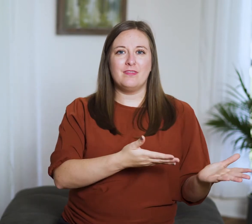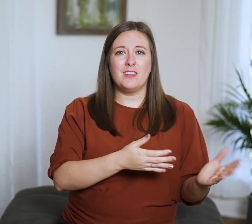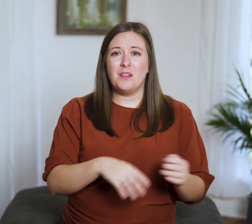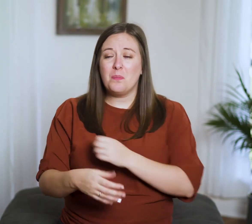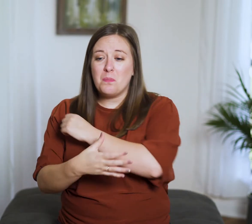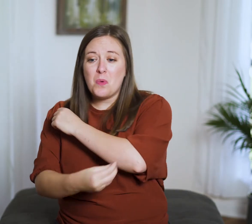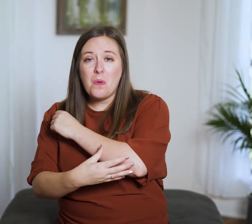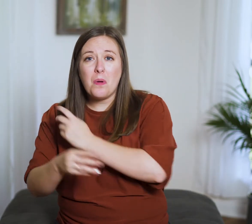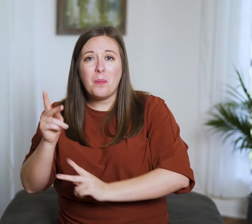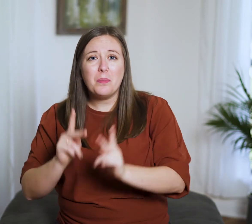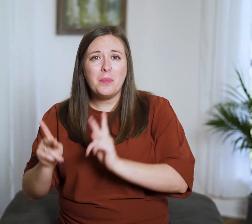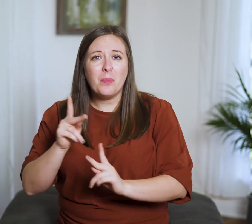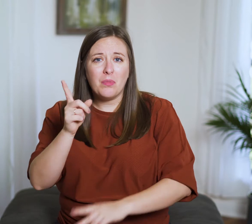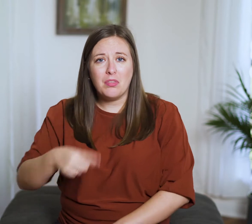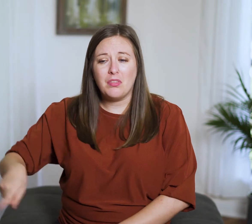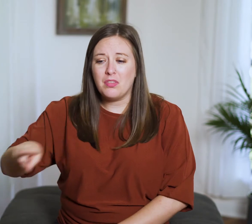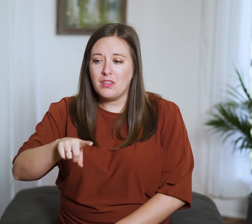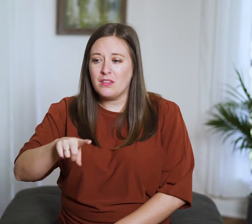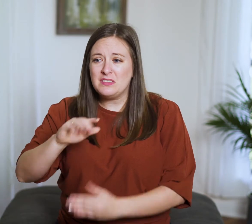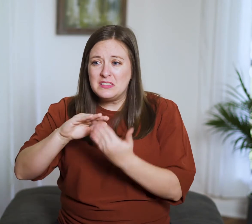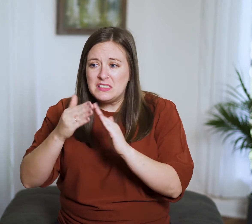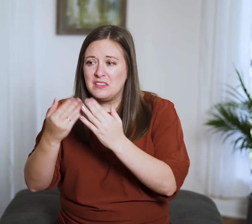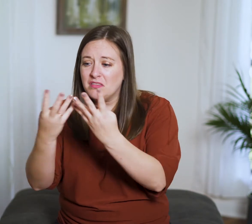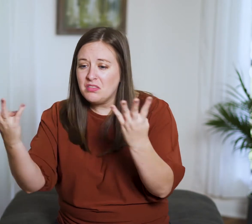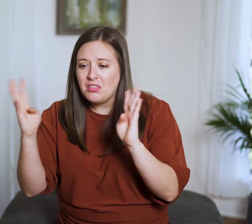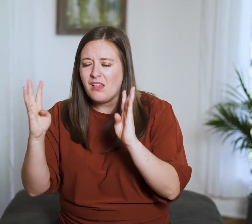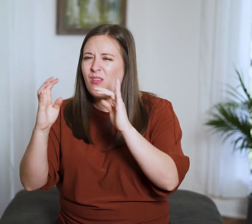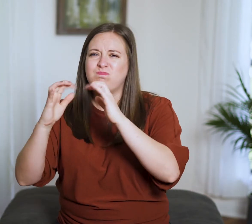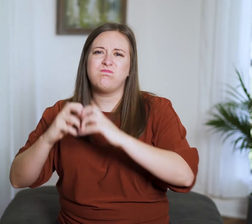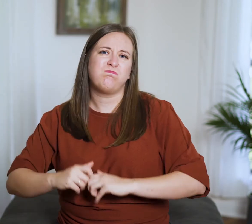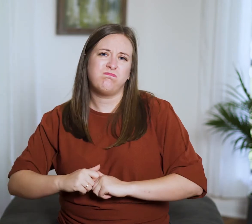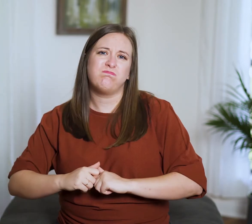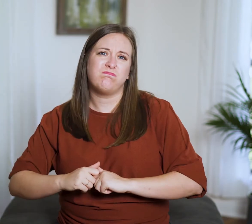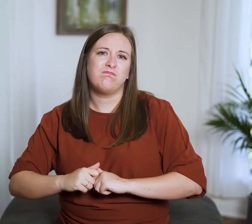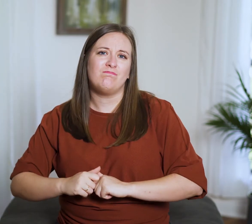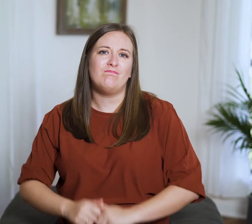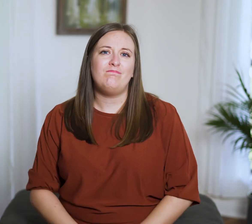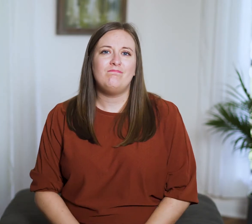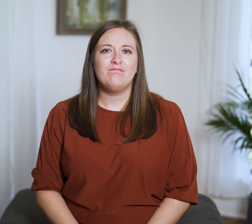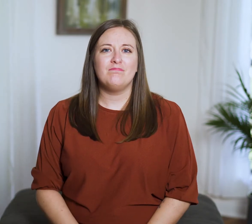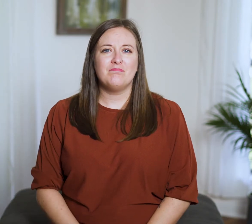the poverty of the poor is their ruin,”